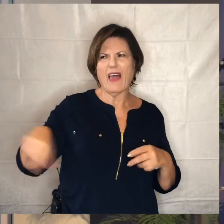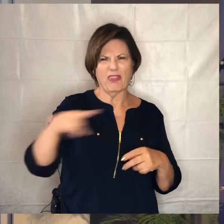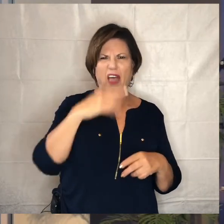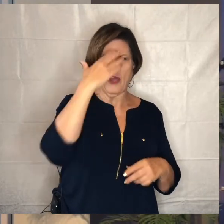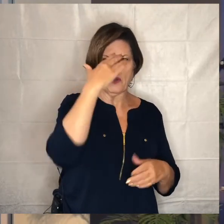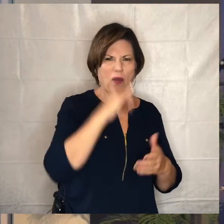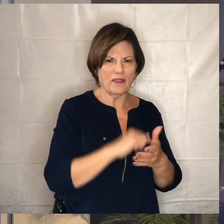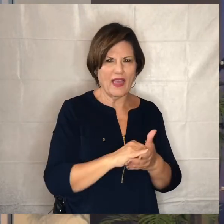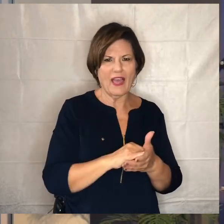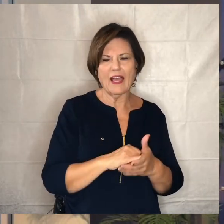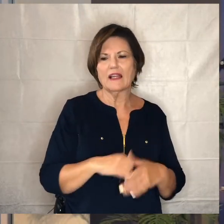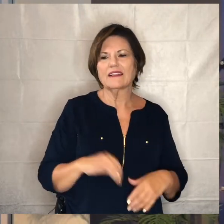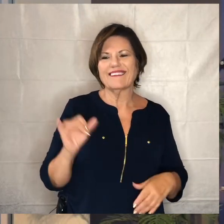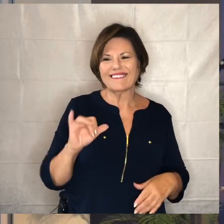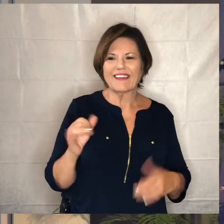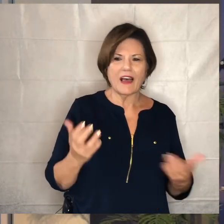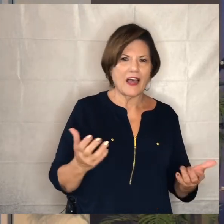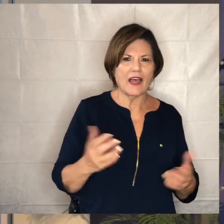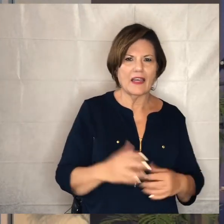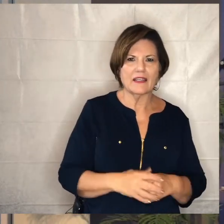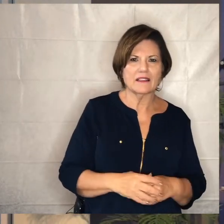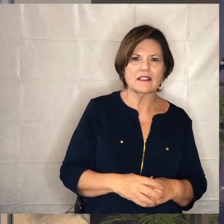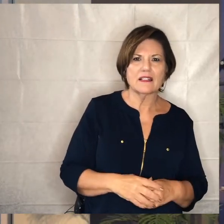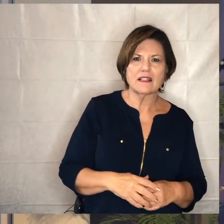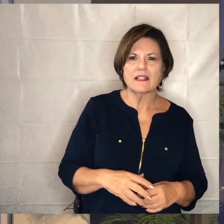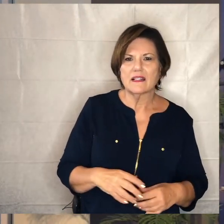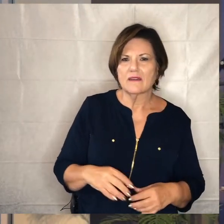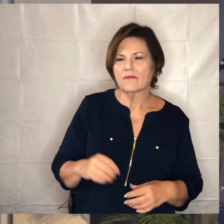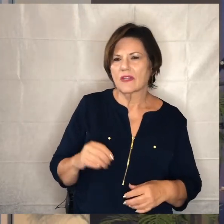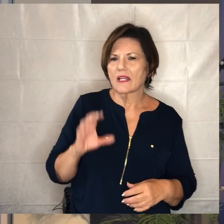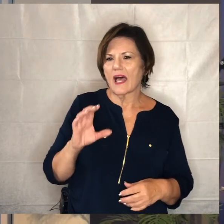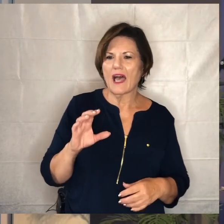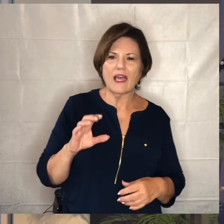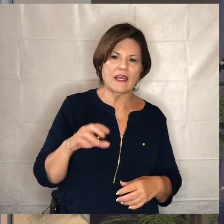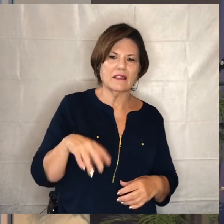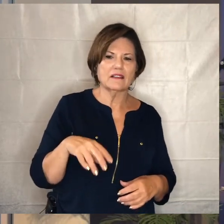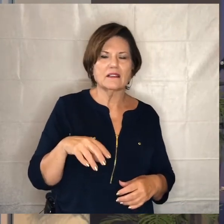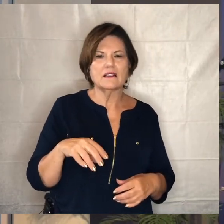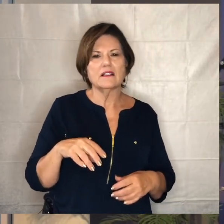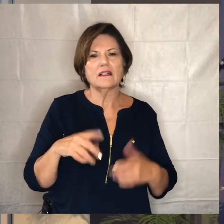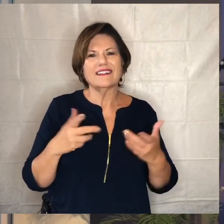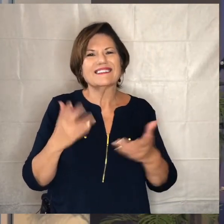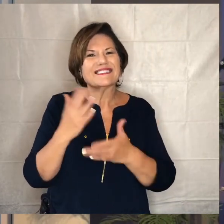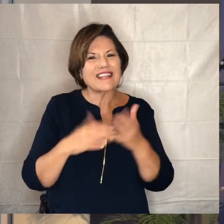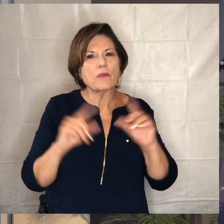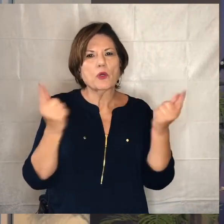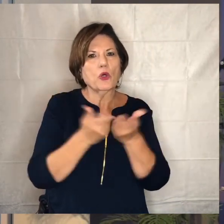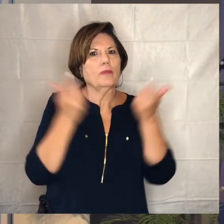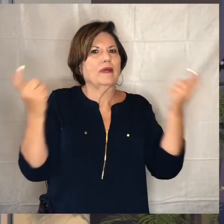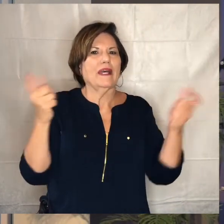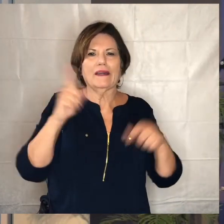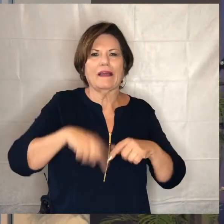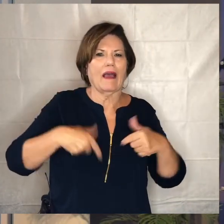cbs groups that meets is just too large and they take too much space inside to be able to allow them to come back but there are other ministries that